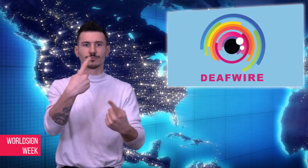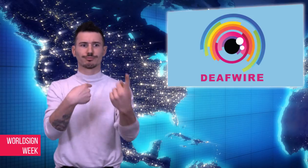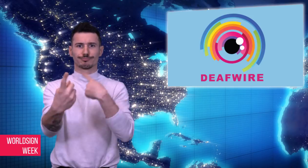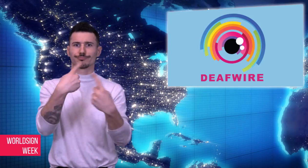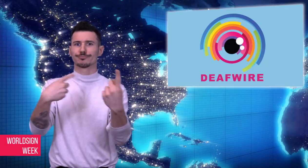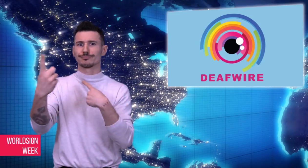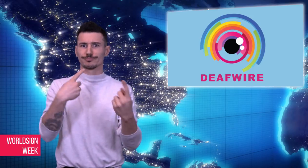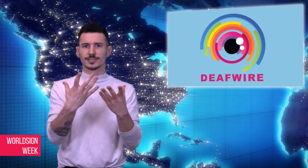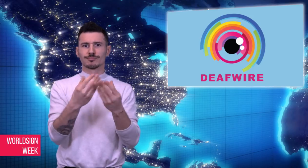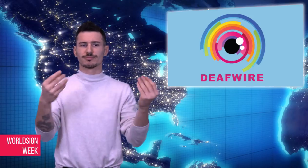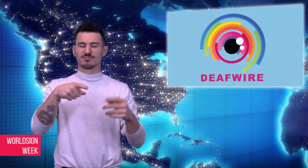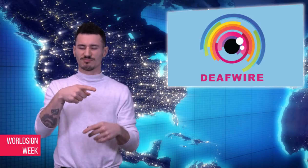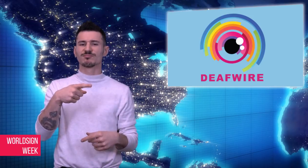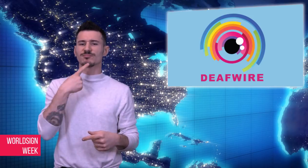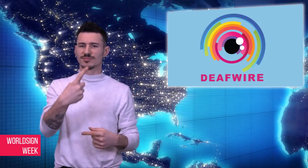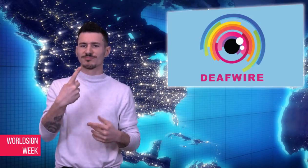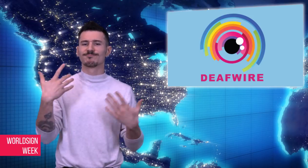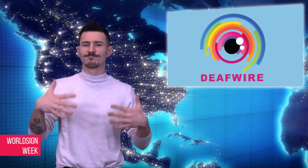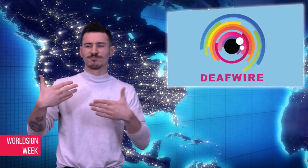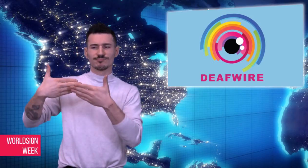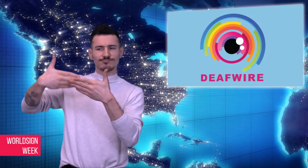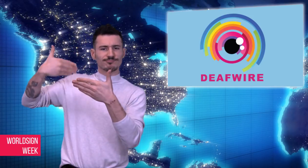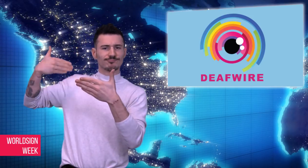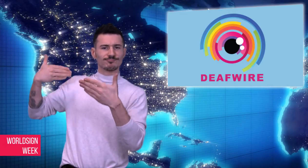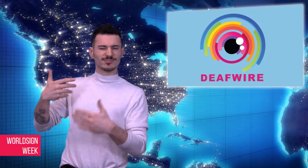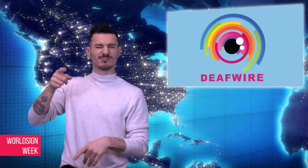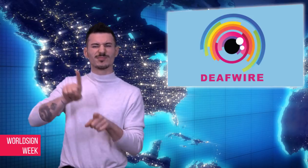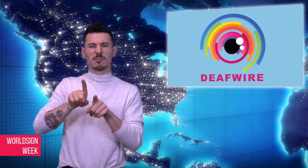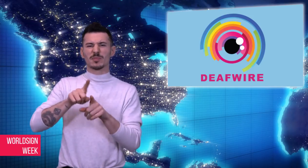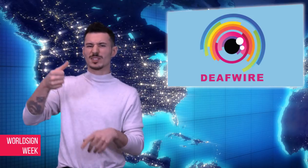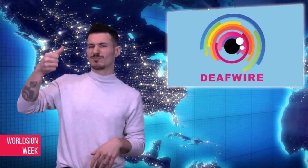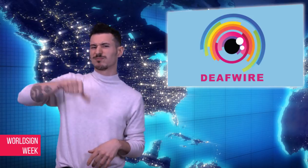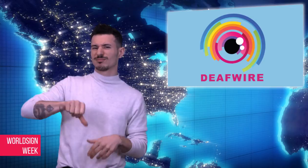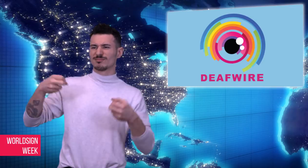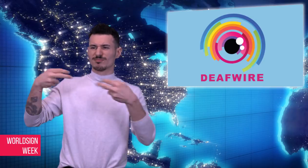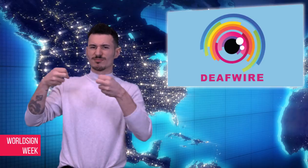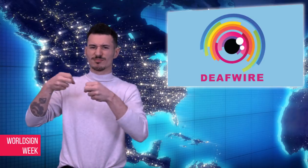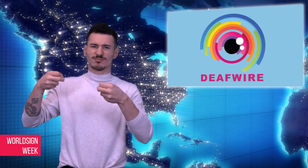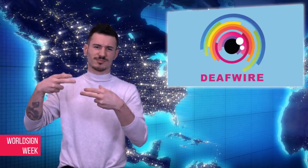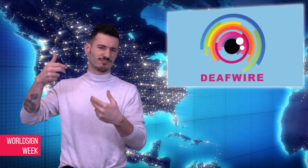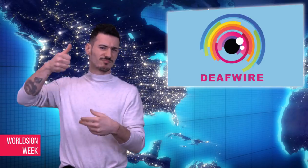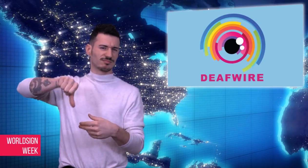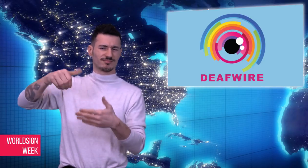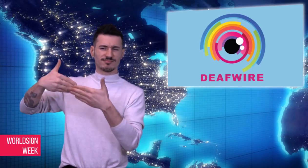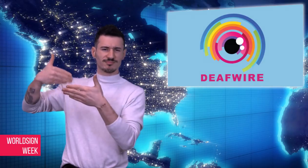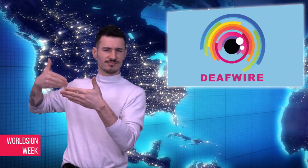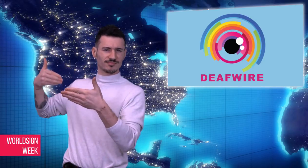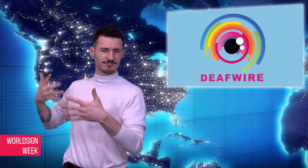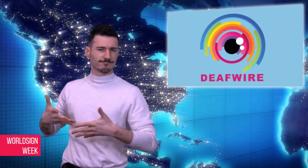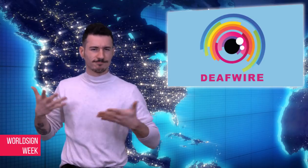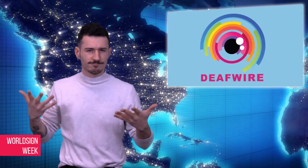missing captions at the movie theaters.